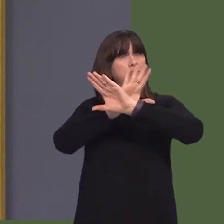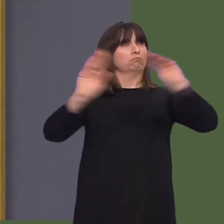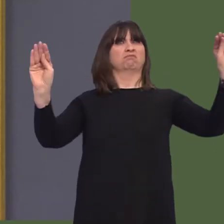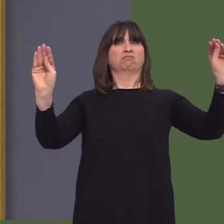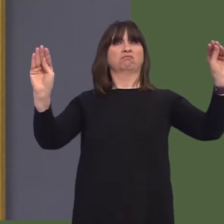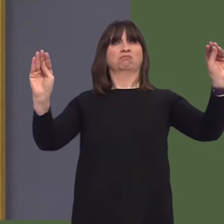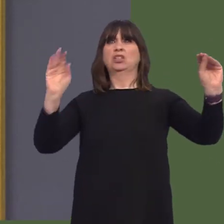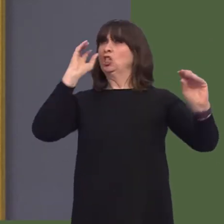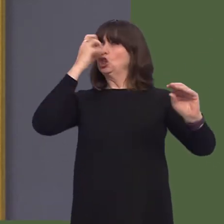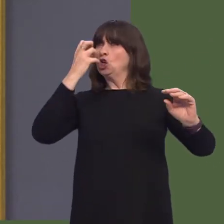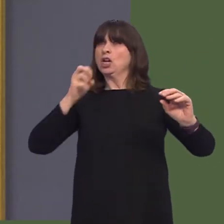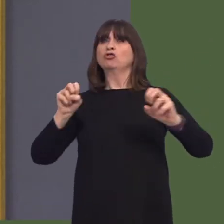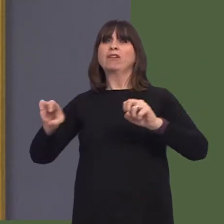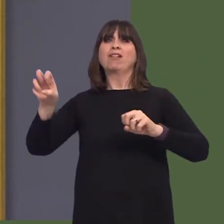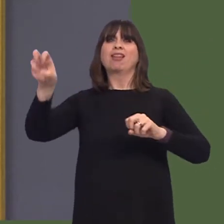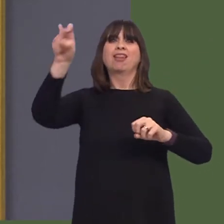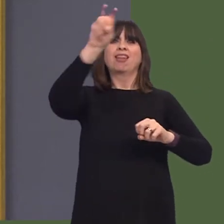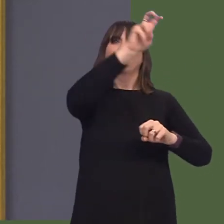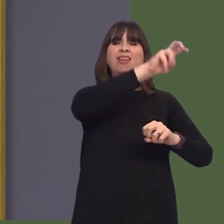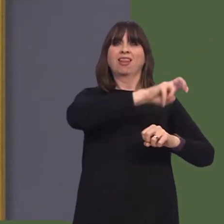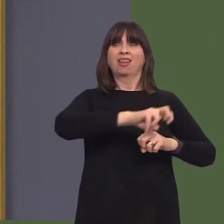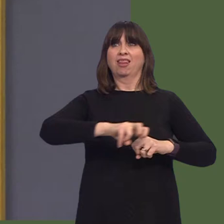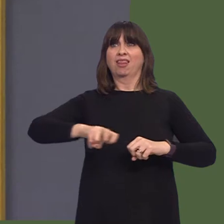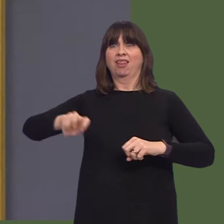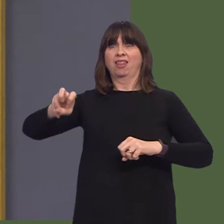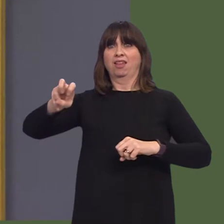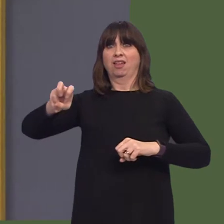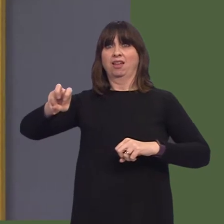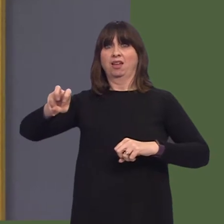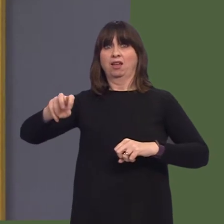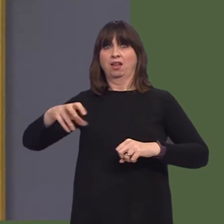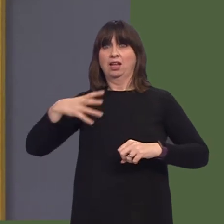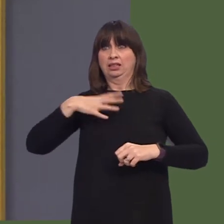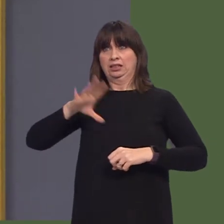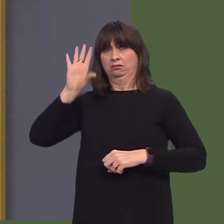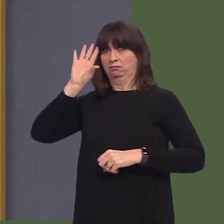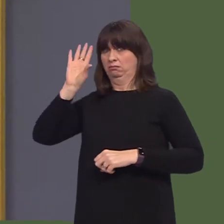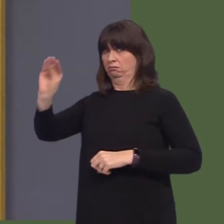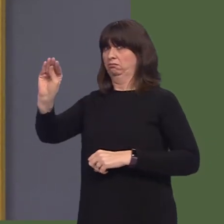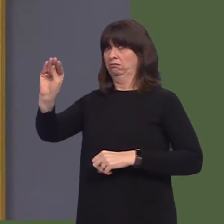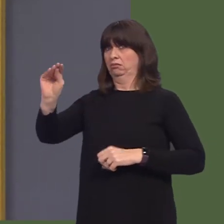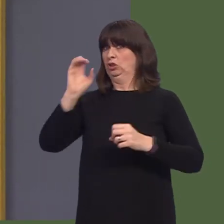The question we get asked more than any other when we speak to businesses that want to invest